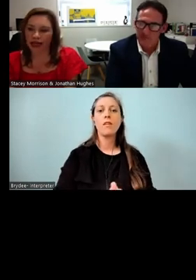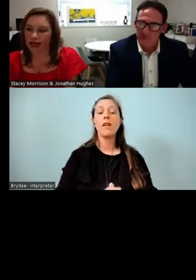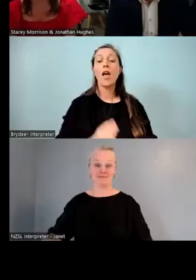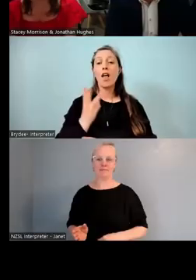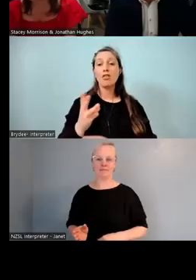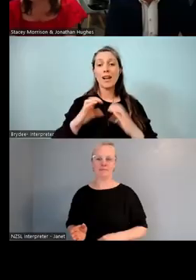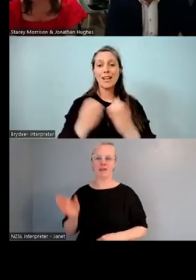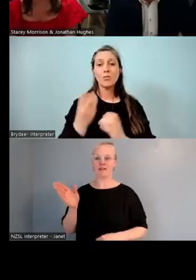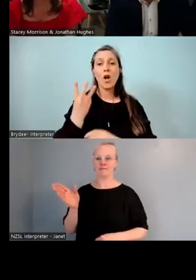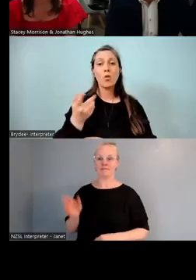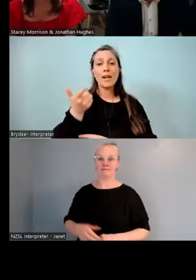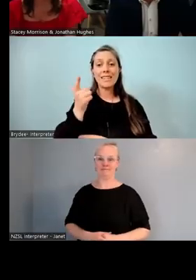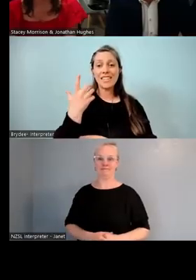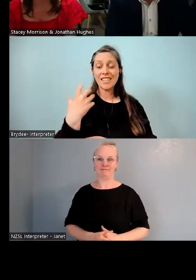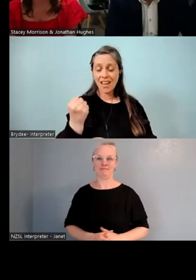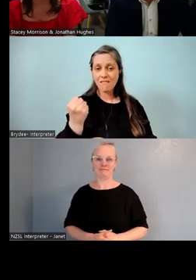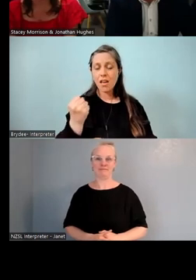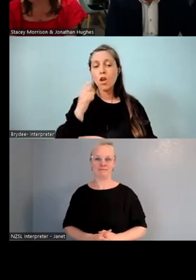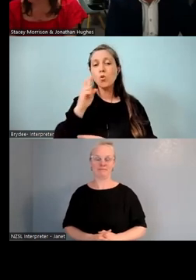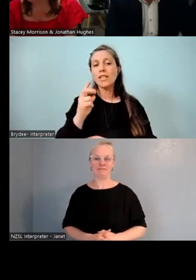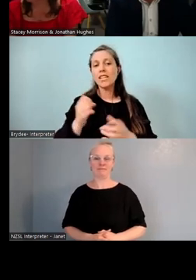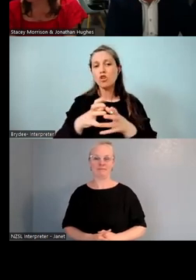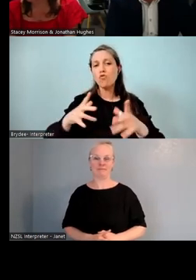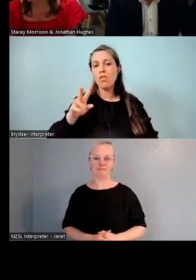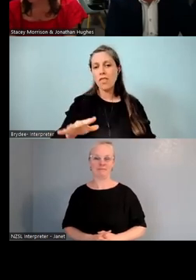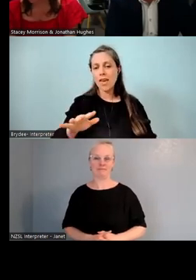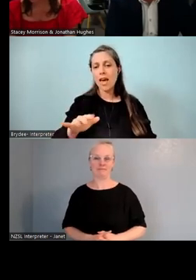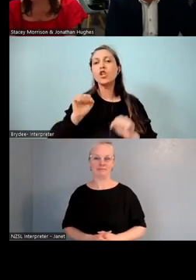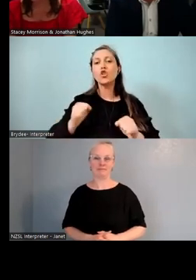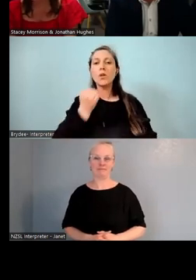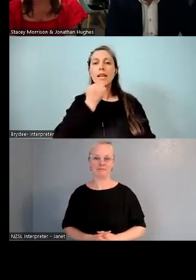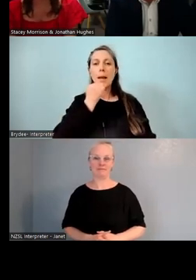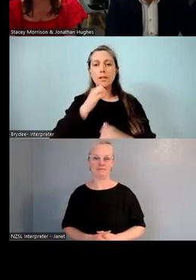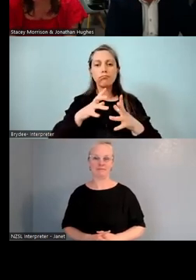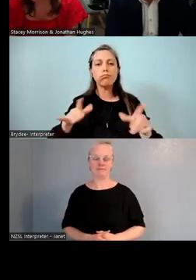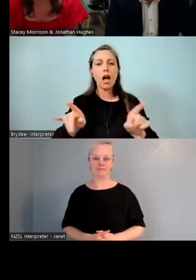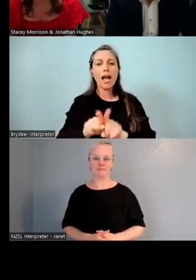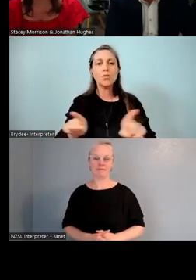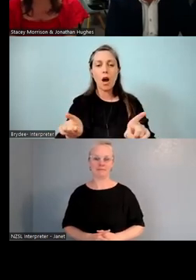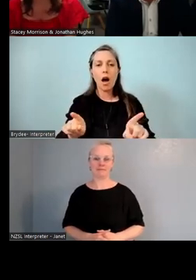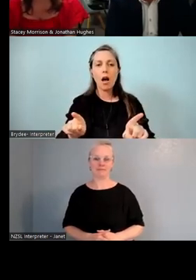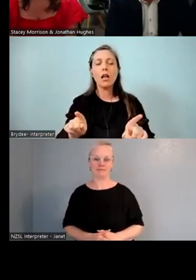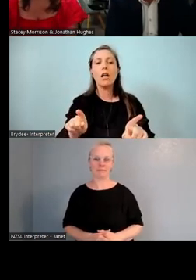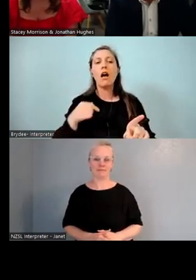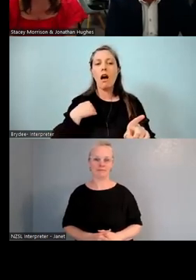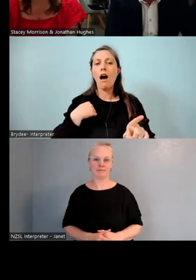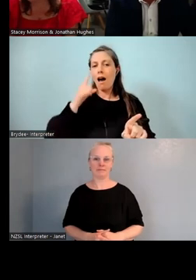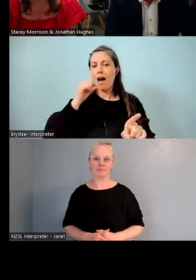and you can see the growth there in the student numbers. And I can say, hand on heart,